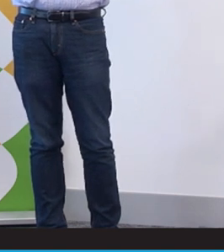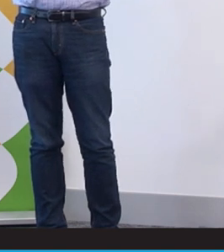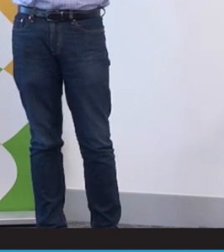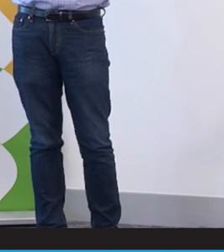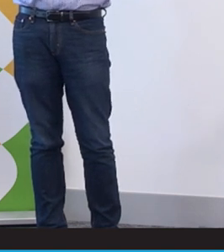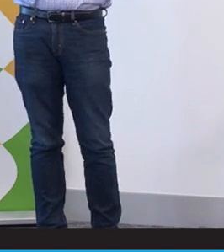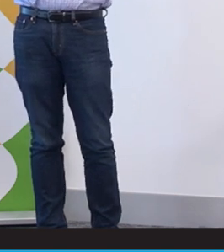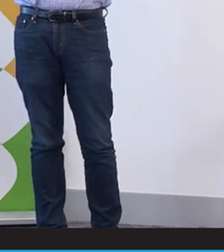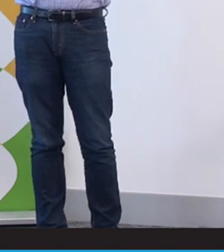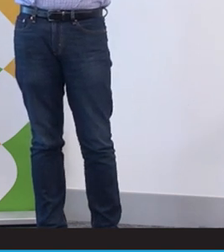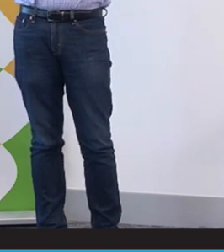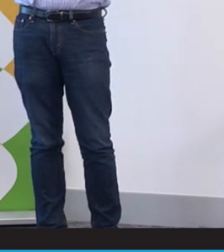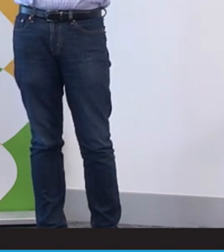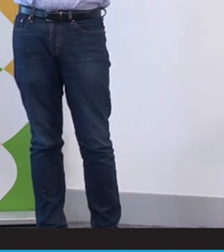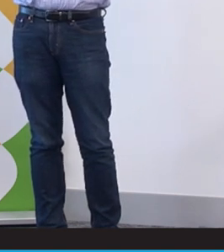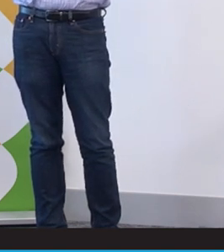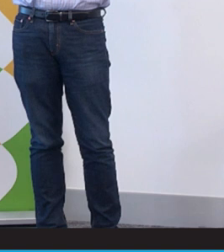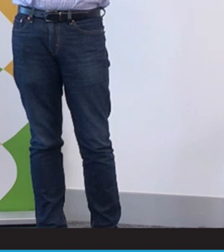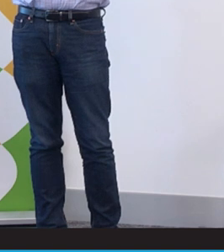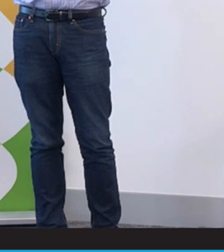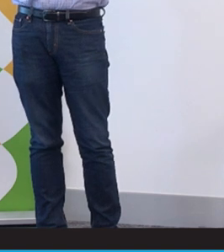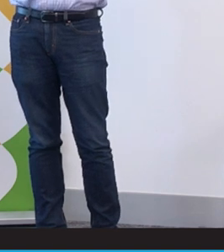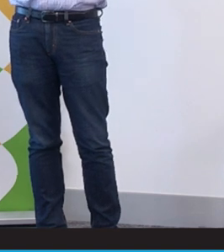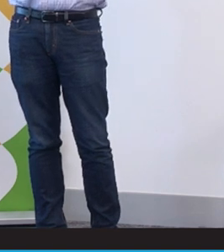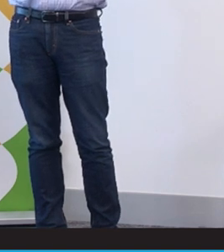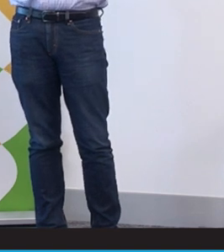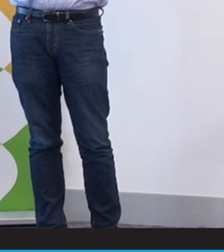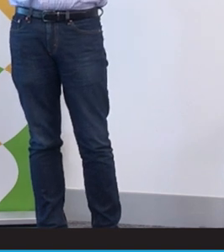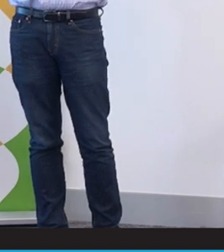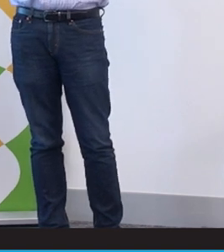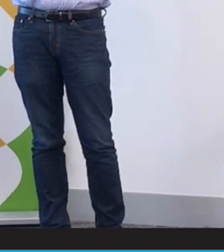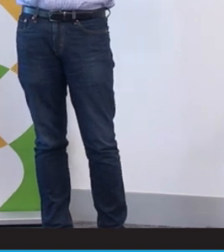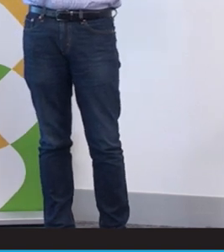behind sort of the bionic Institute, and it's a very big business, it's a big technology